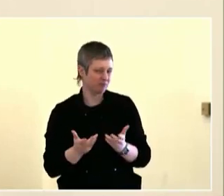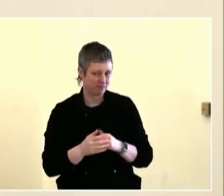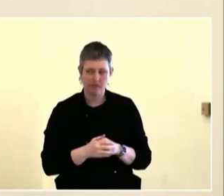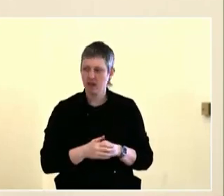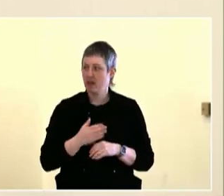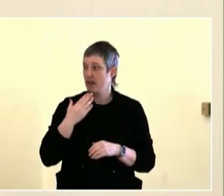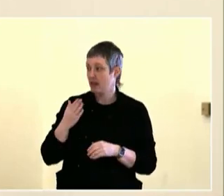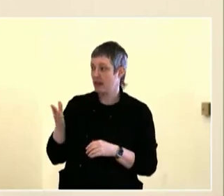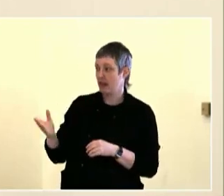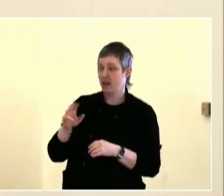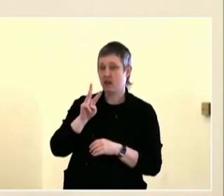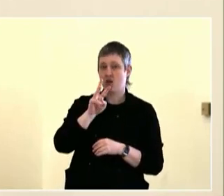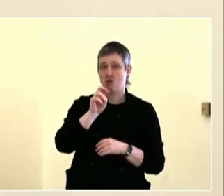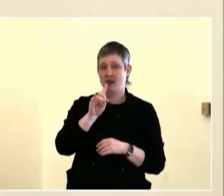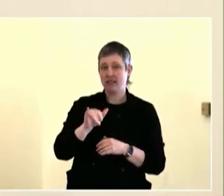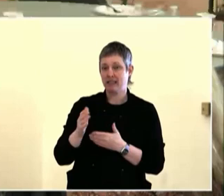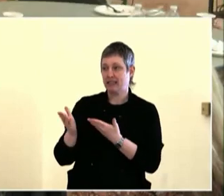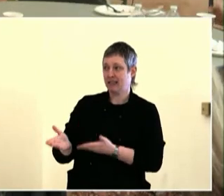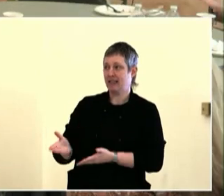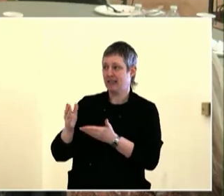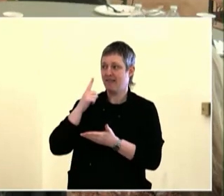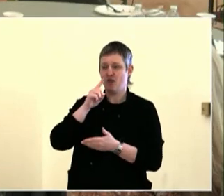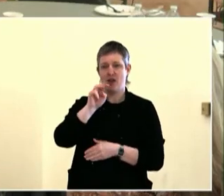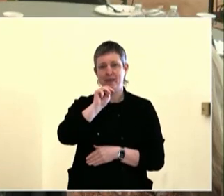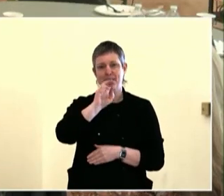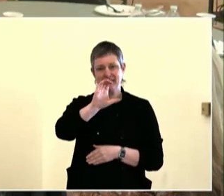through the master's program. And as a student working in the